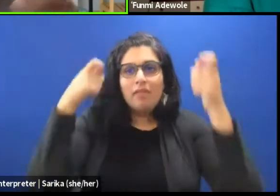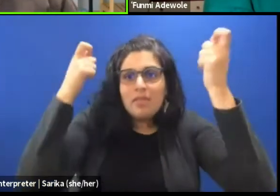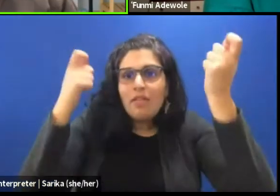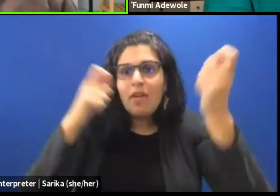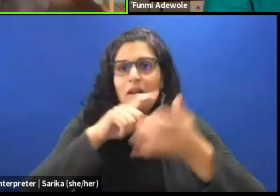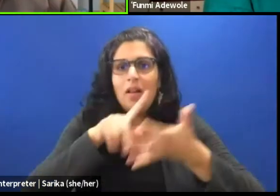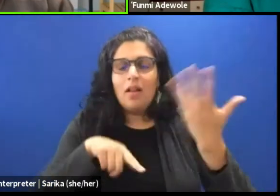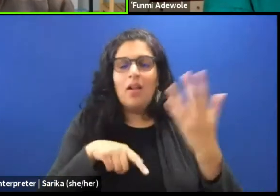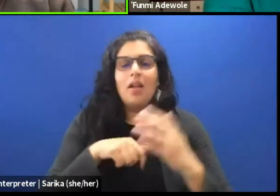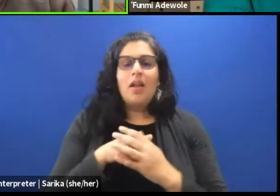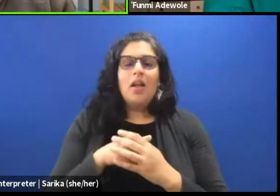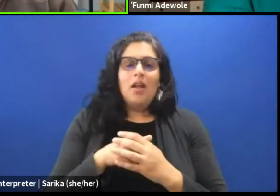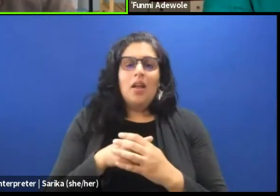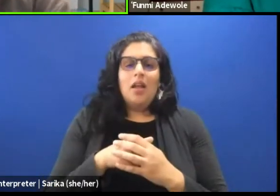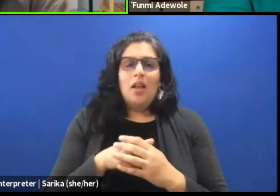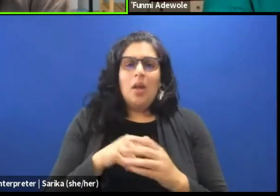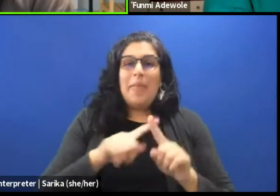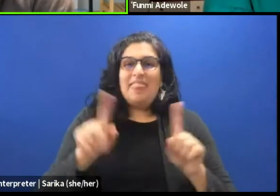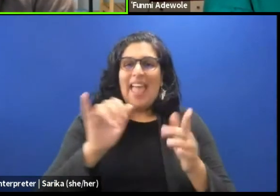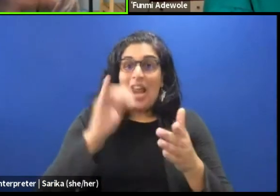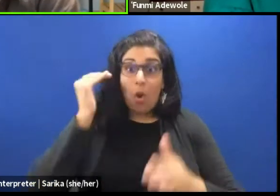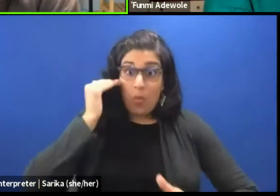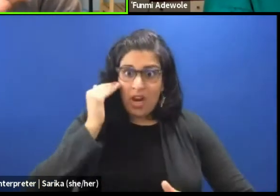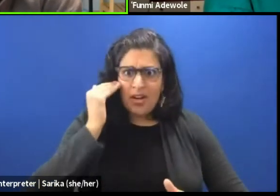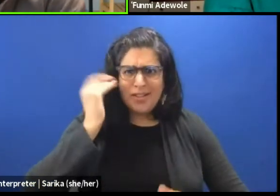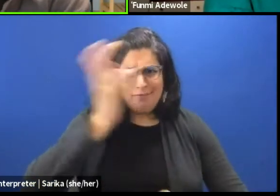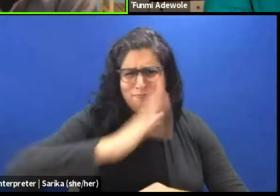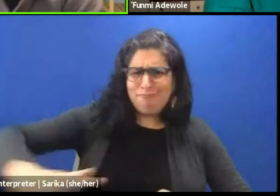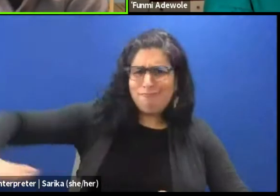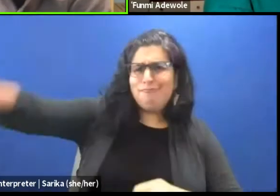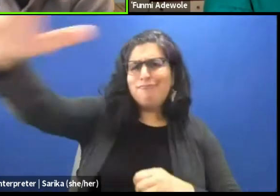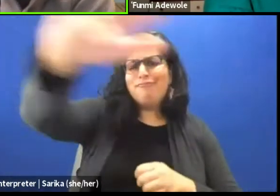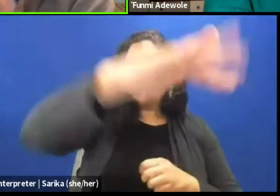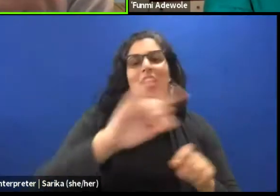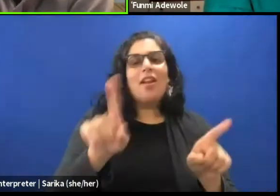But there is that awareness all over the place. And of course I did my undergrad in Jos